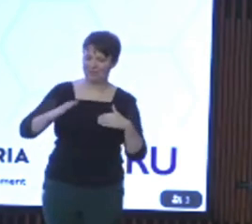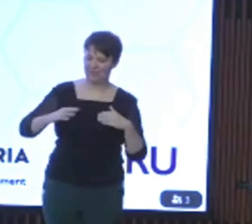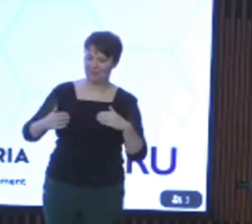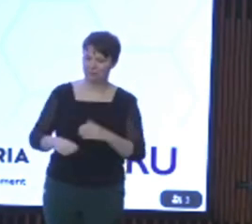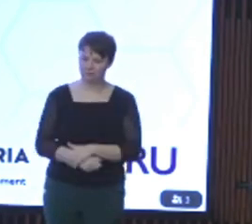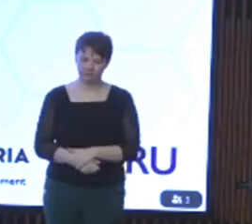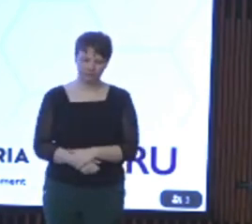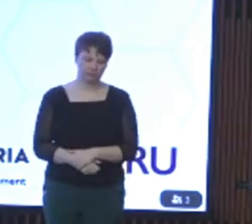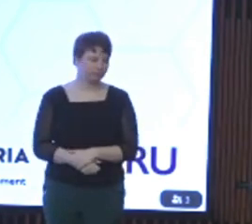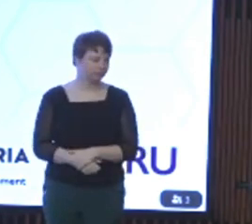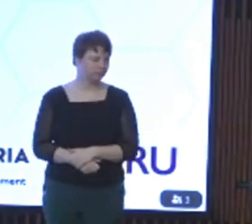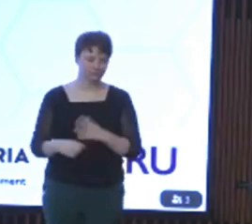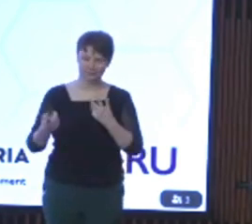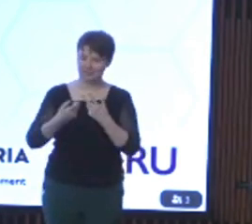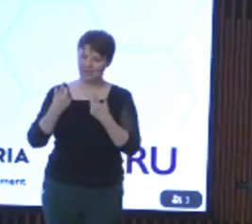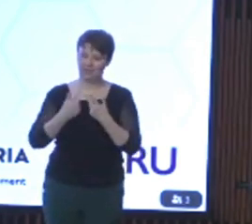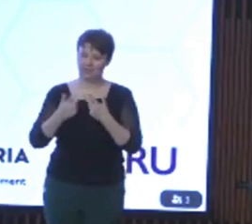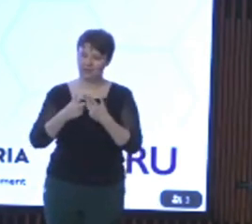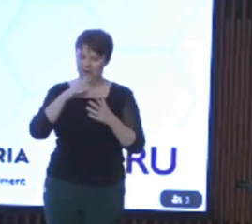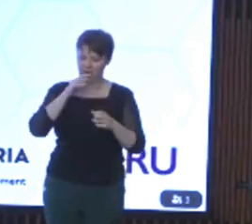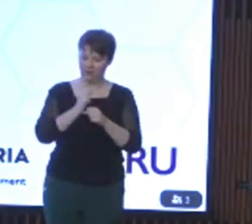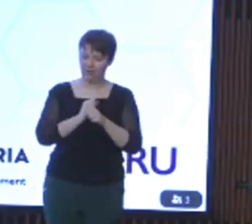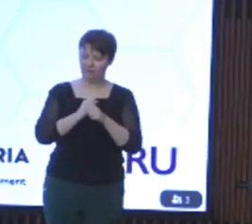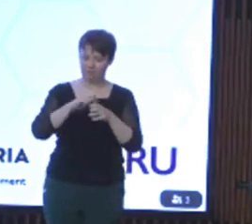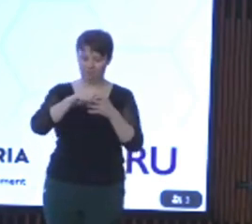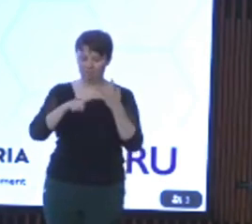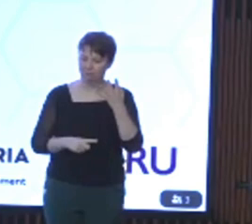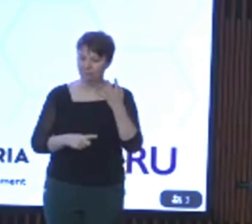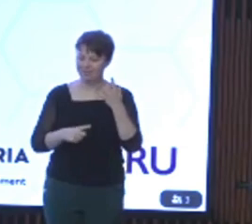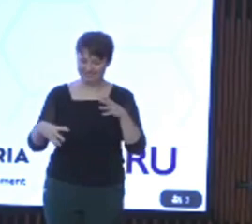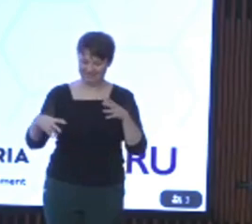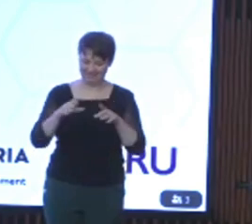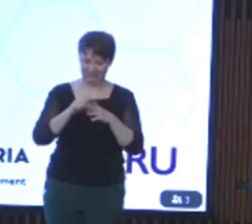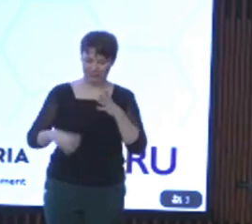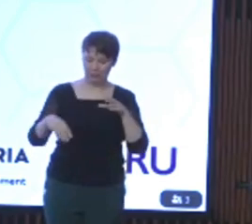Across other areas of government as well, disability inclusion, thanks to the advocacy